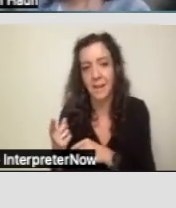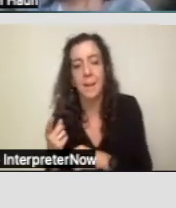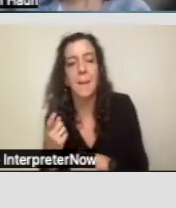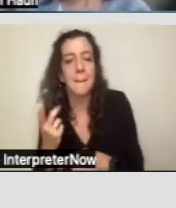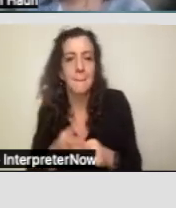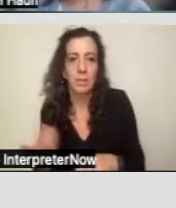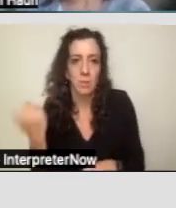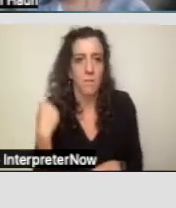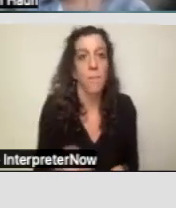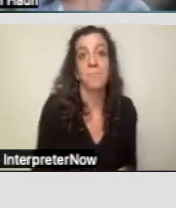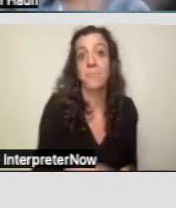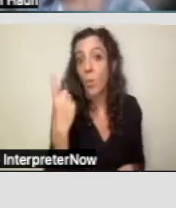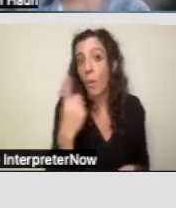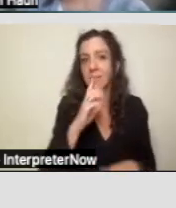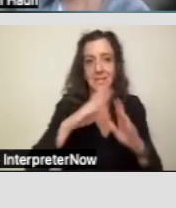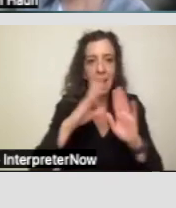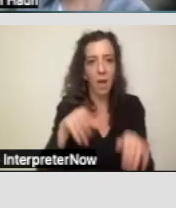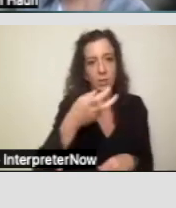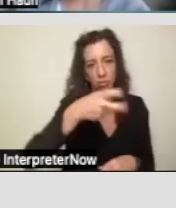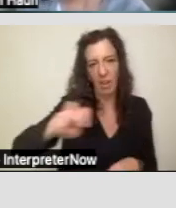And one of those is housing transition services.